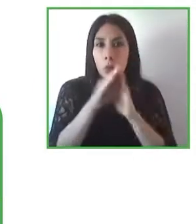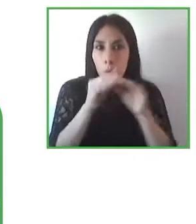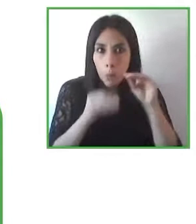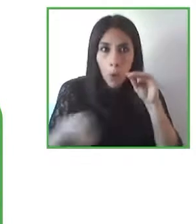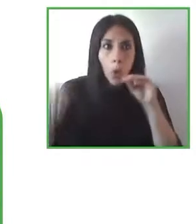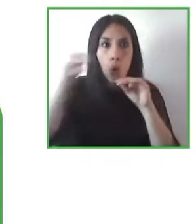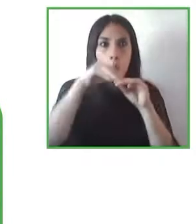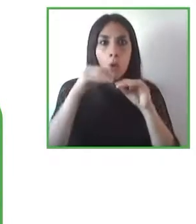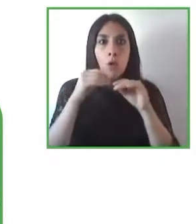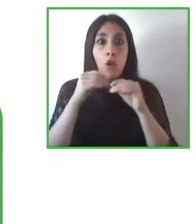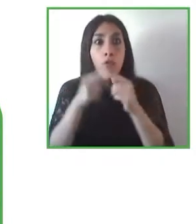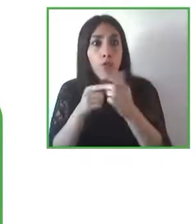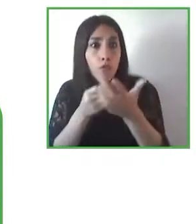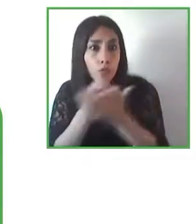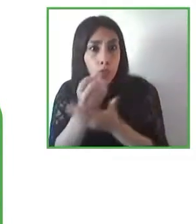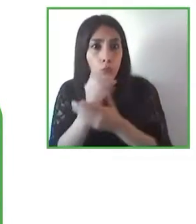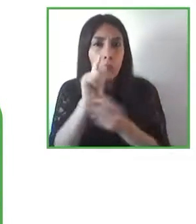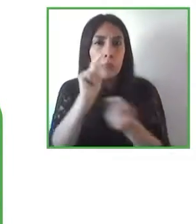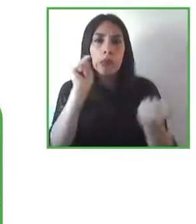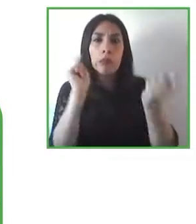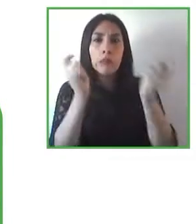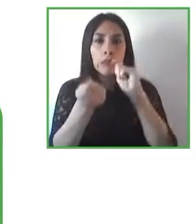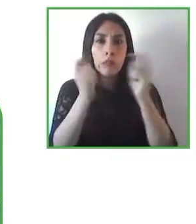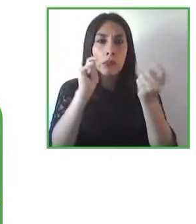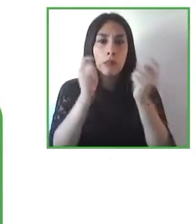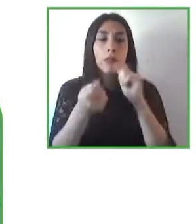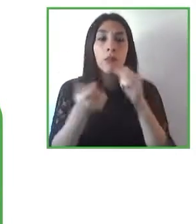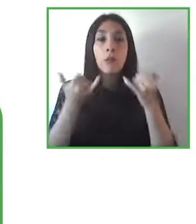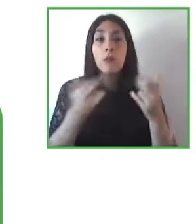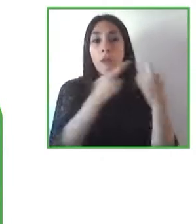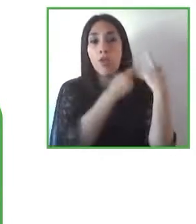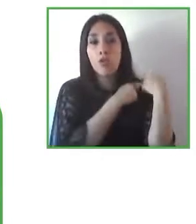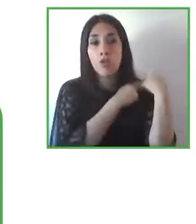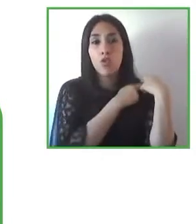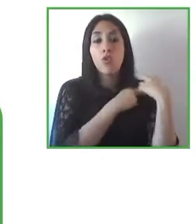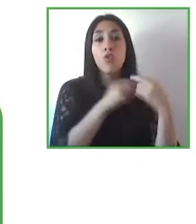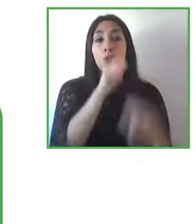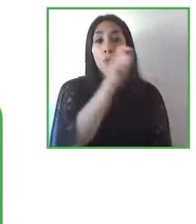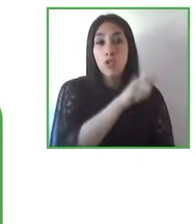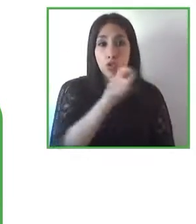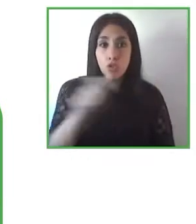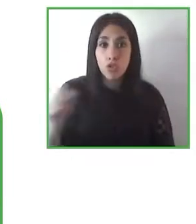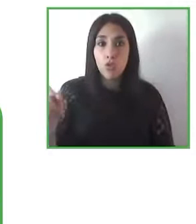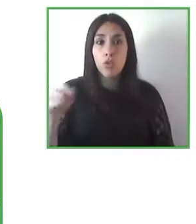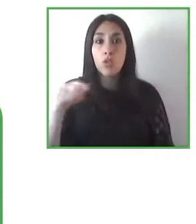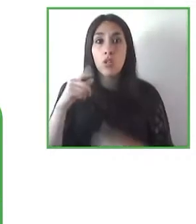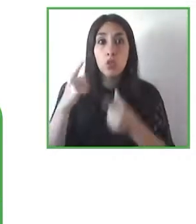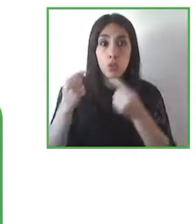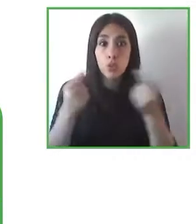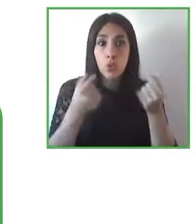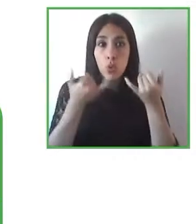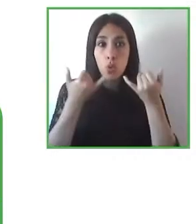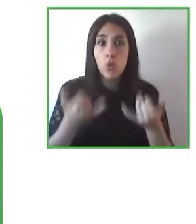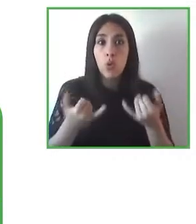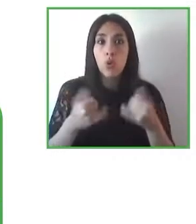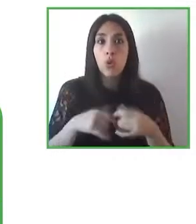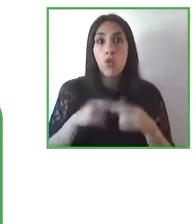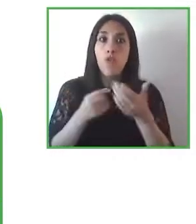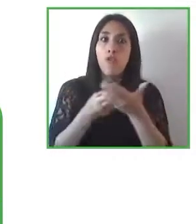so, every employee generating documents needs to use features to keep them accessible every